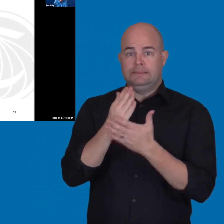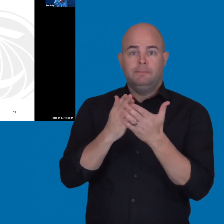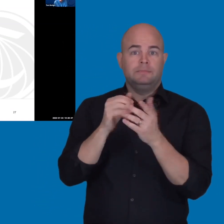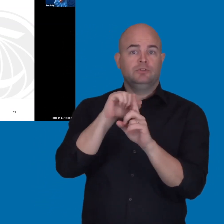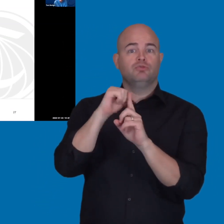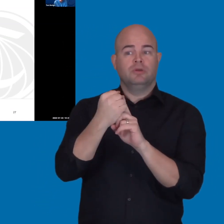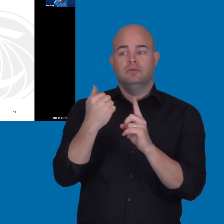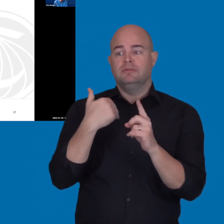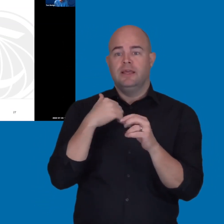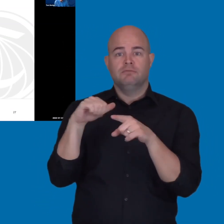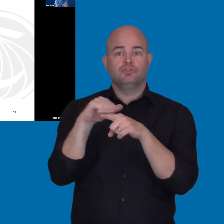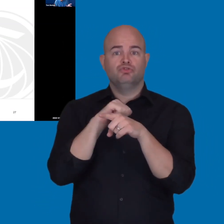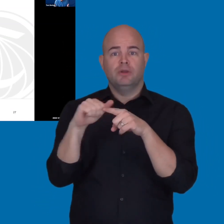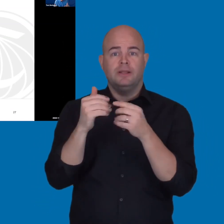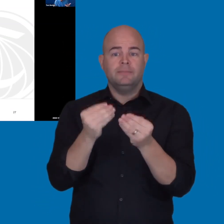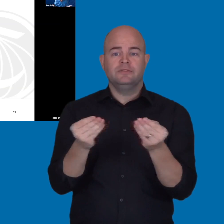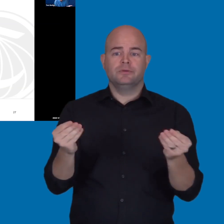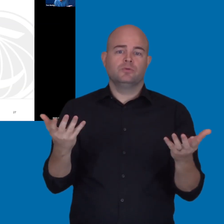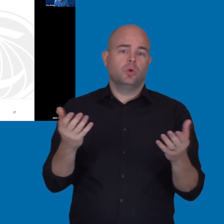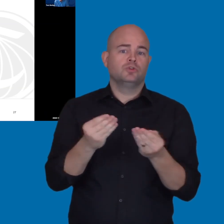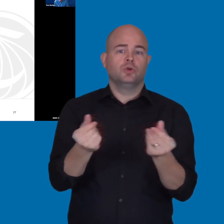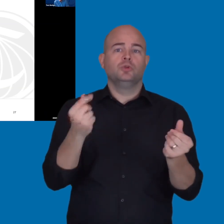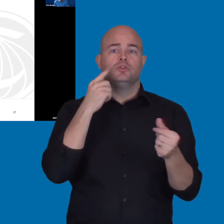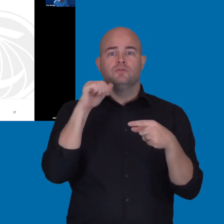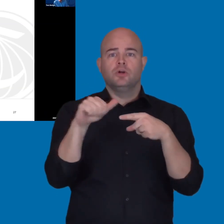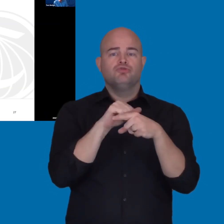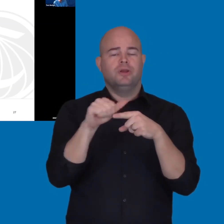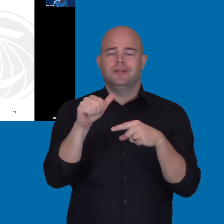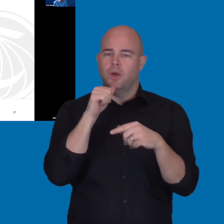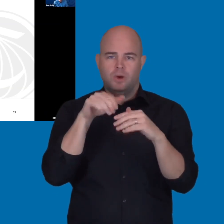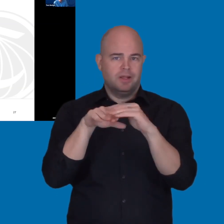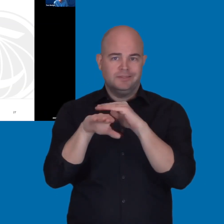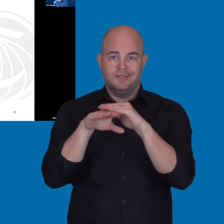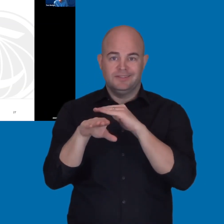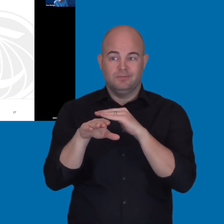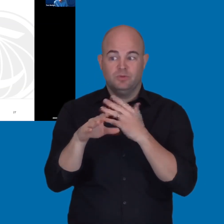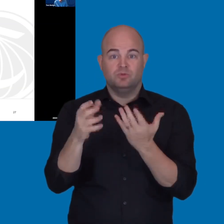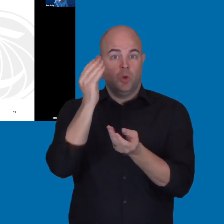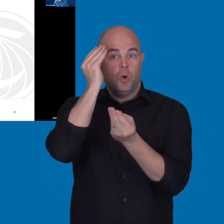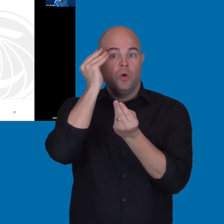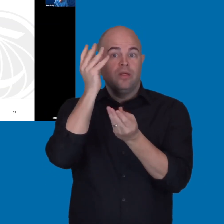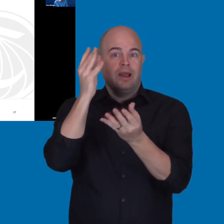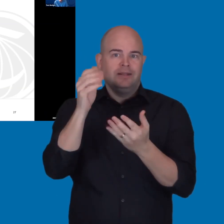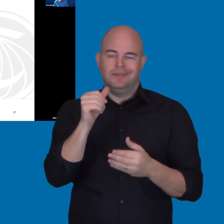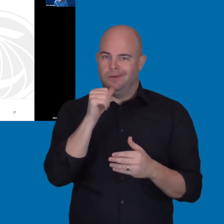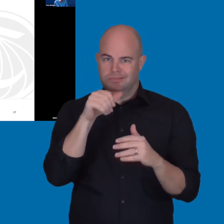where we would have training materials or solutions for doing training that were not accessible.